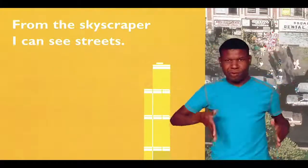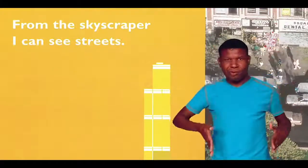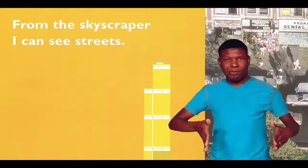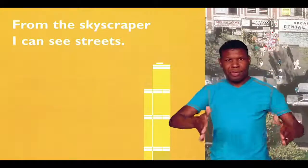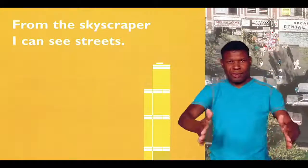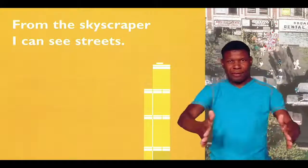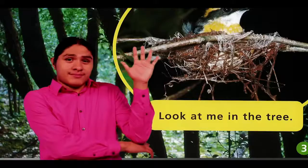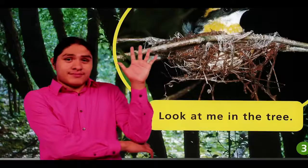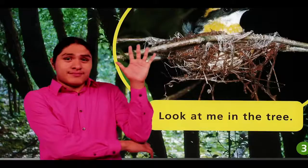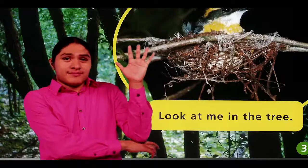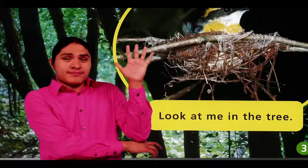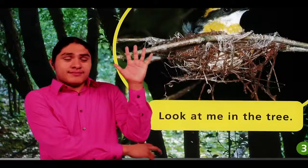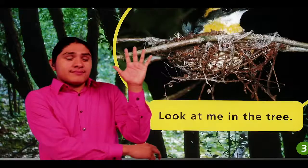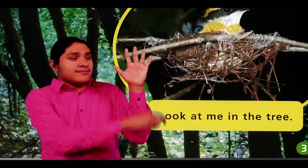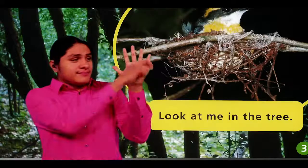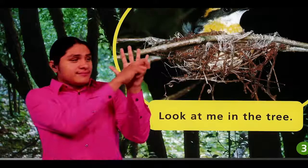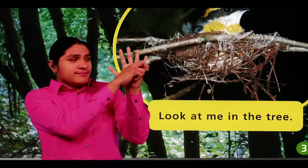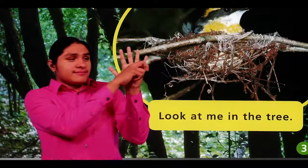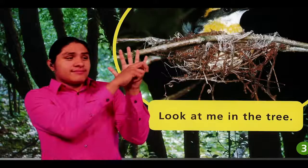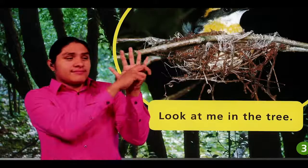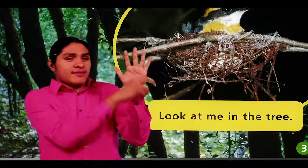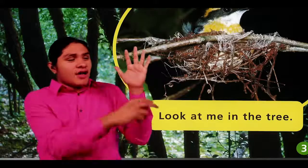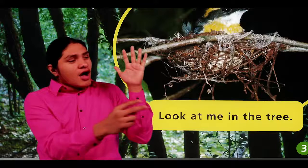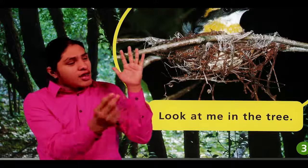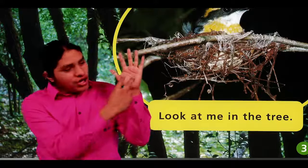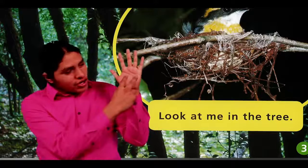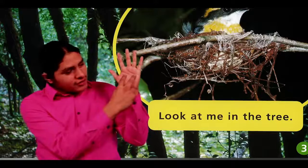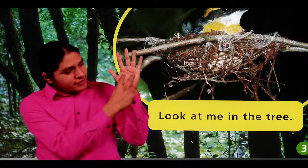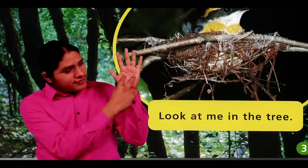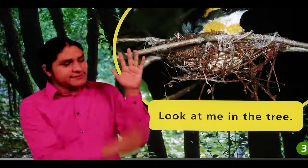i can see streets look at me in the tree